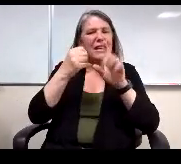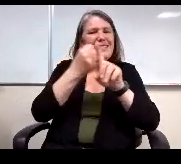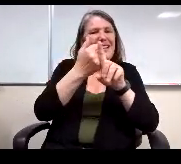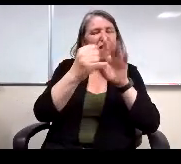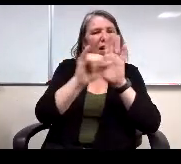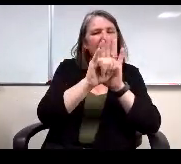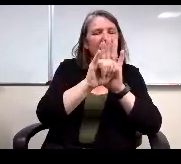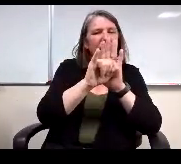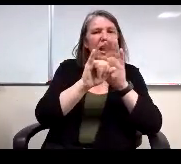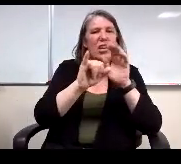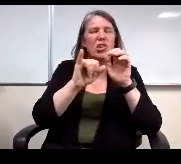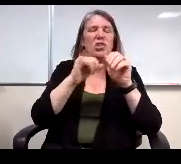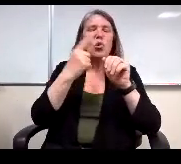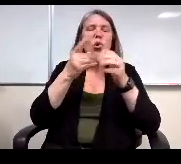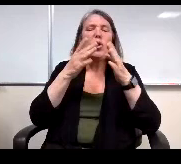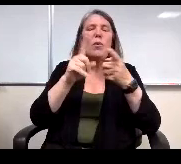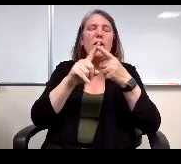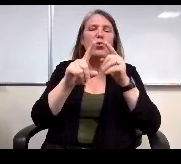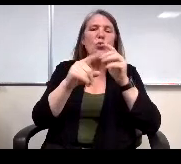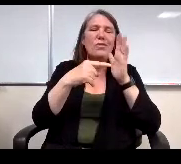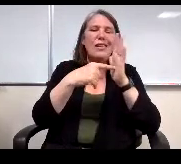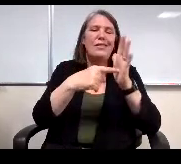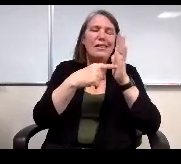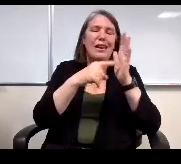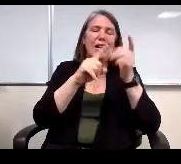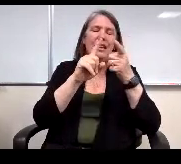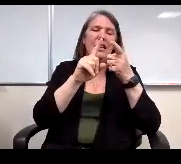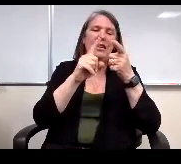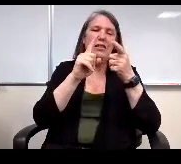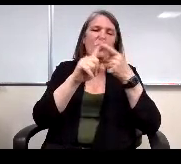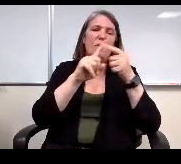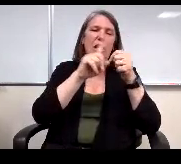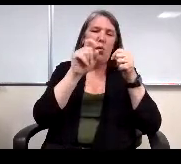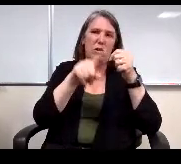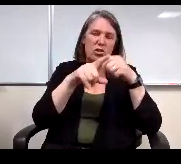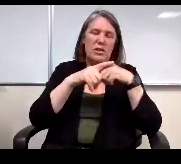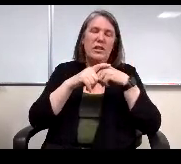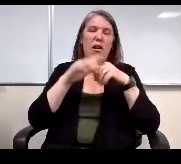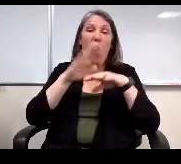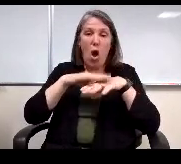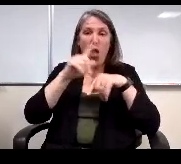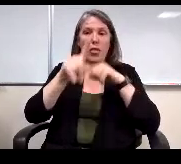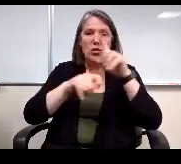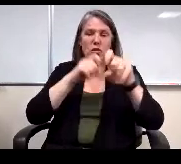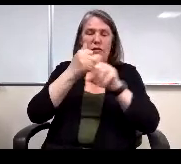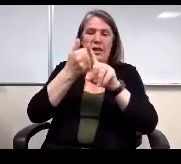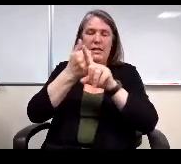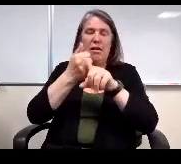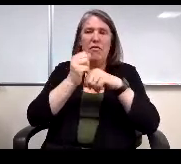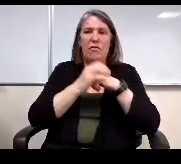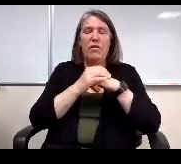so would be the only way to designate it is for to be a question on the survey itself, but they self. Yeah,